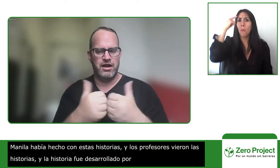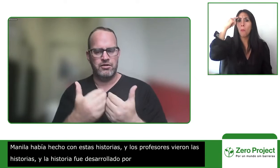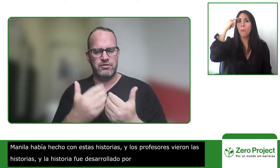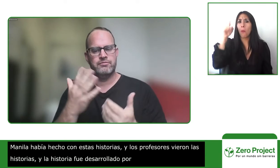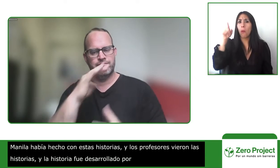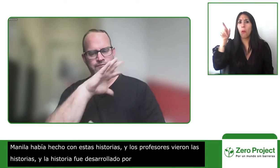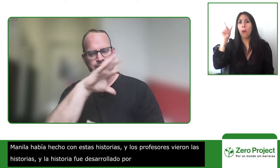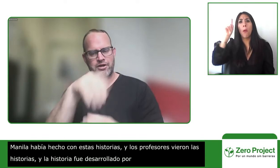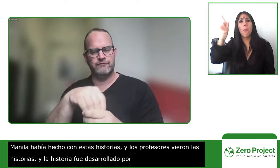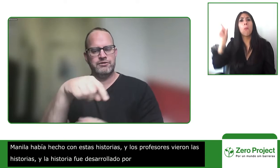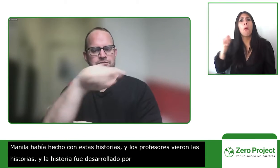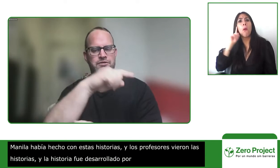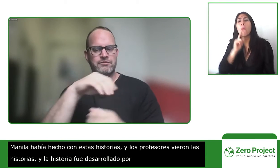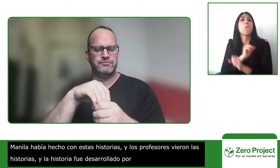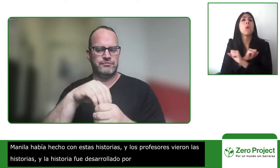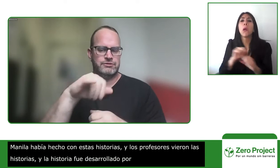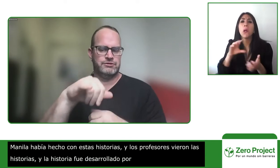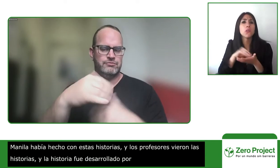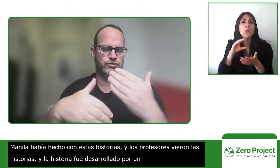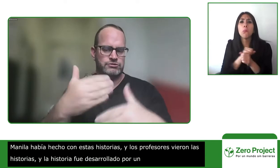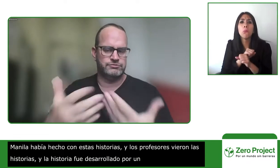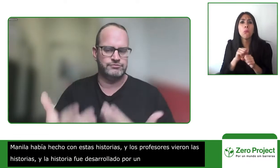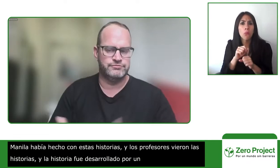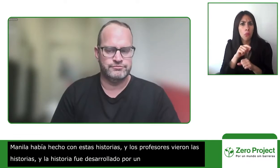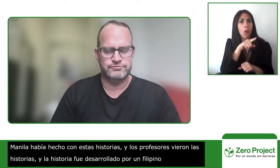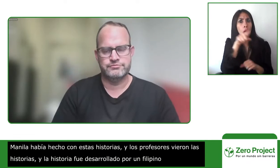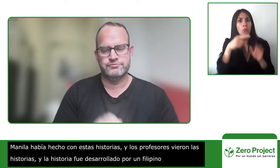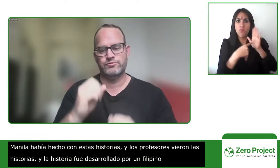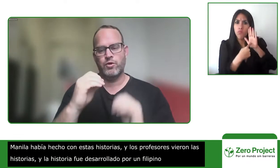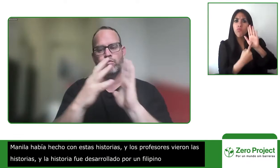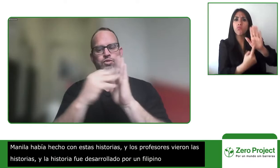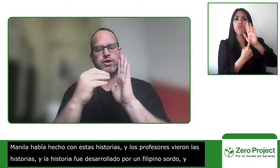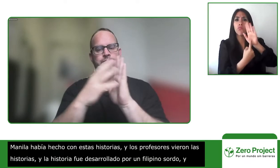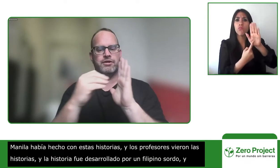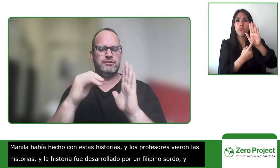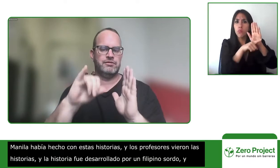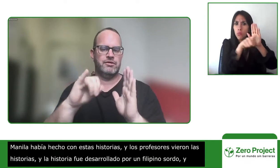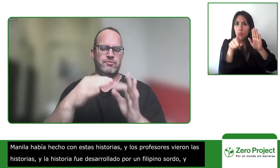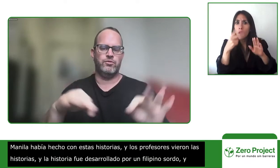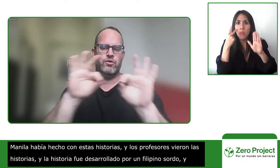really can and we by having them involved in this process we were able